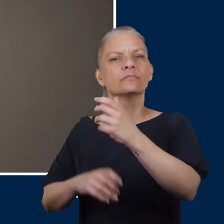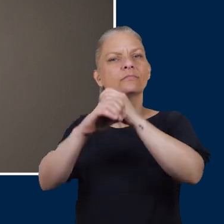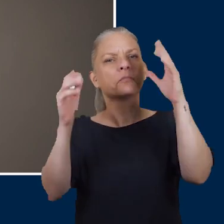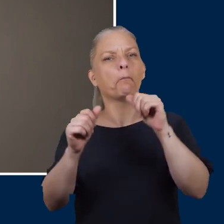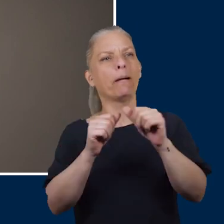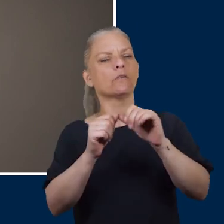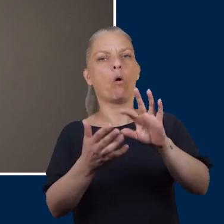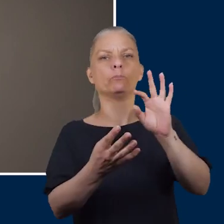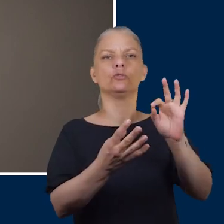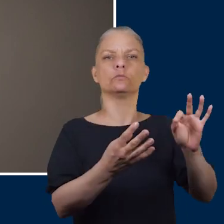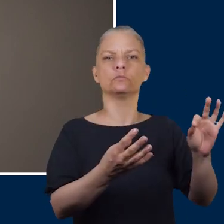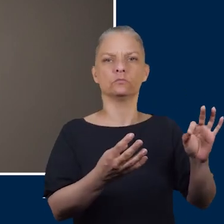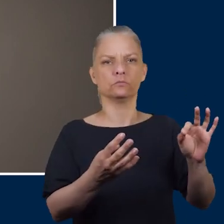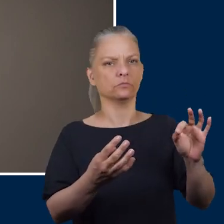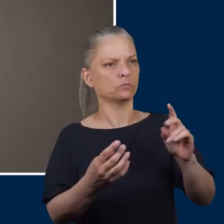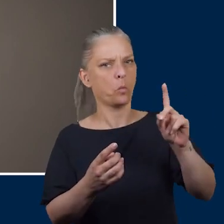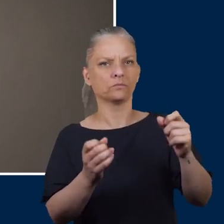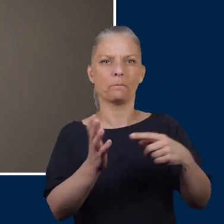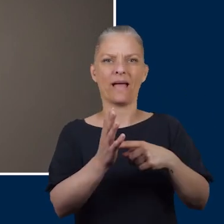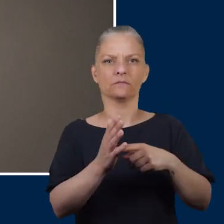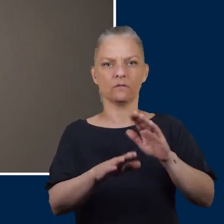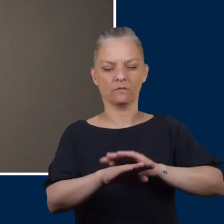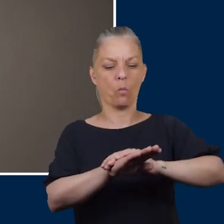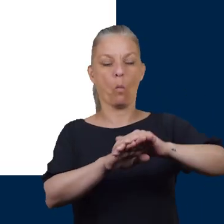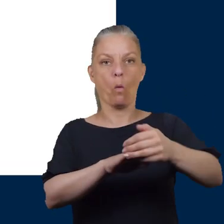better option as they cross over the top of your foot instead of in between your toes.